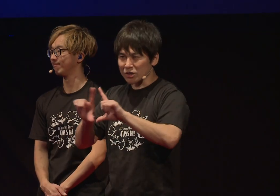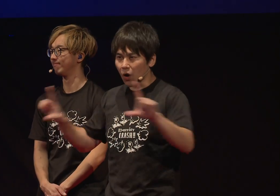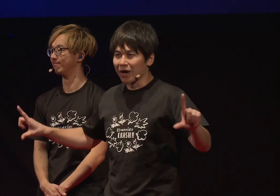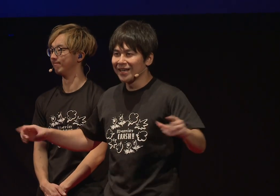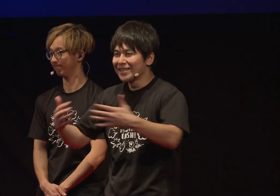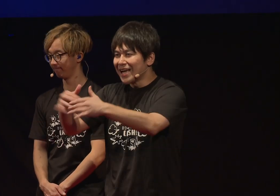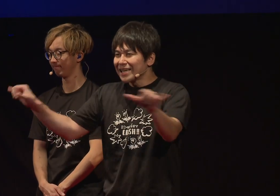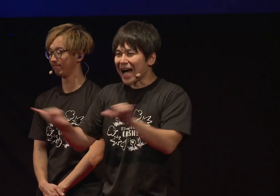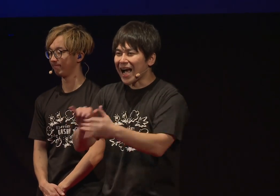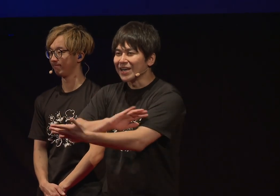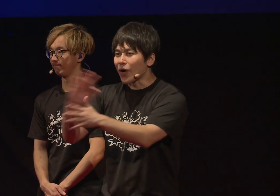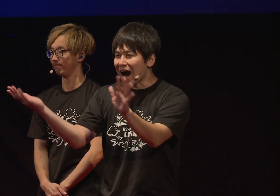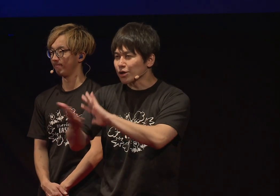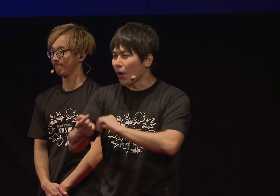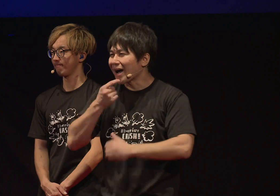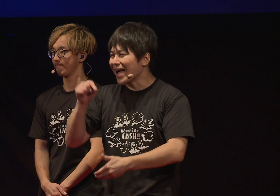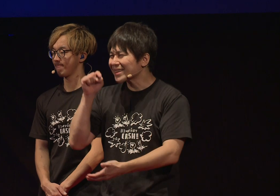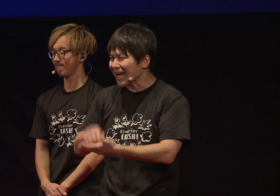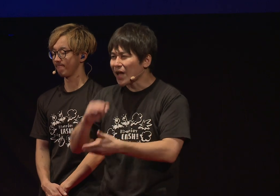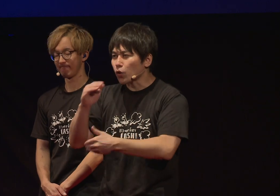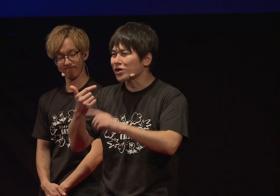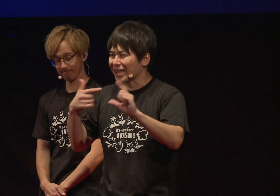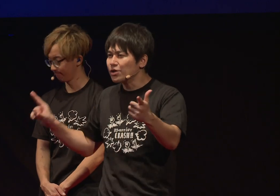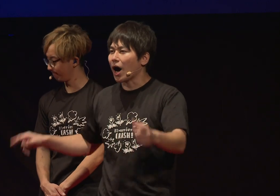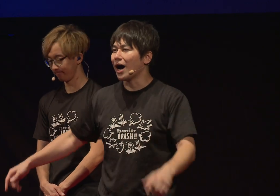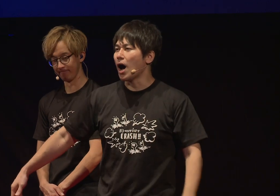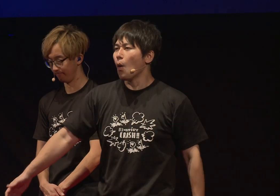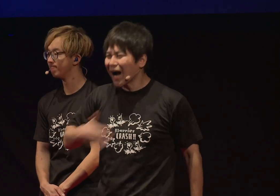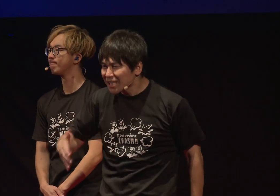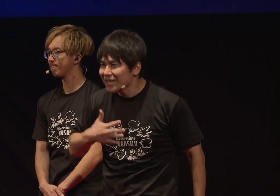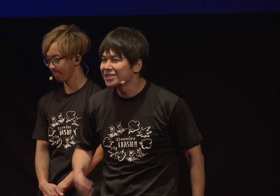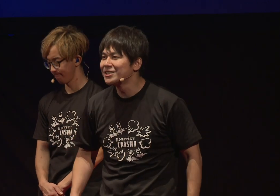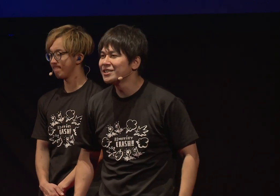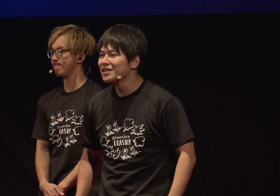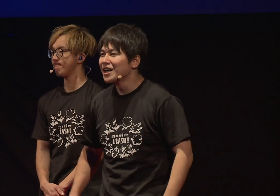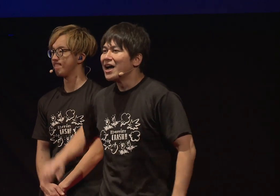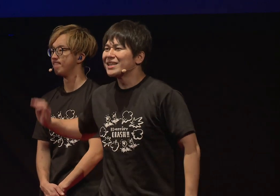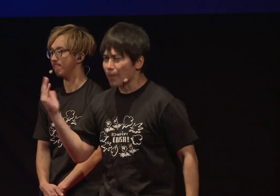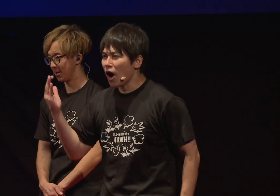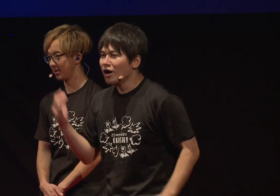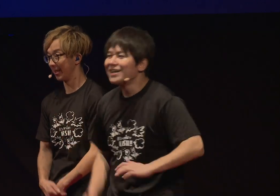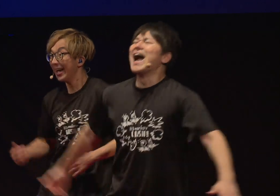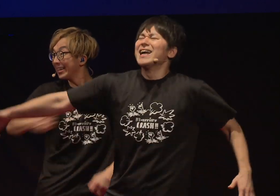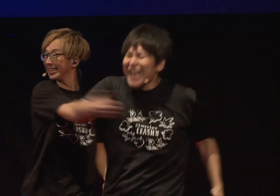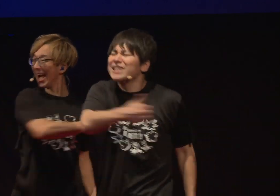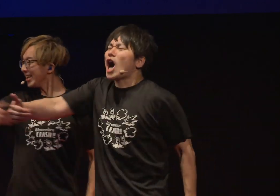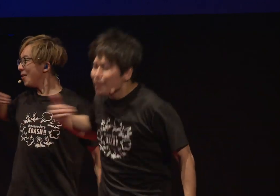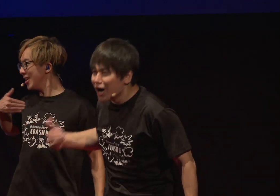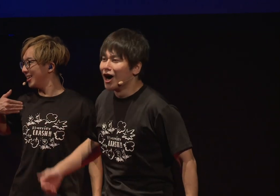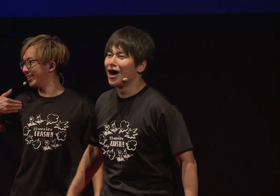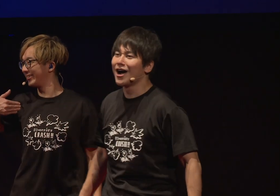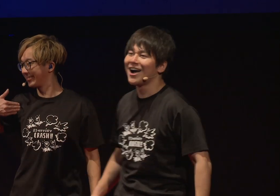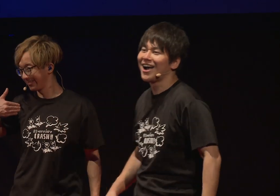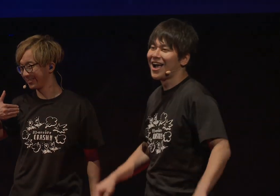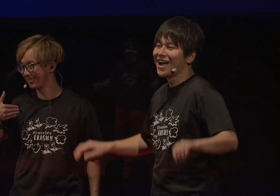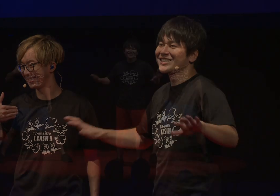Of course, changing society isn't easy. We know that. However, Together: It's OK!